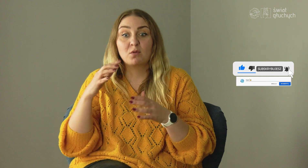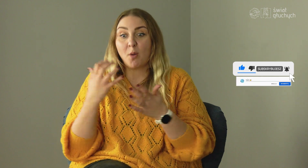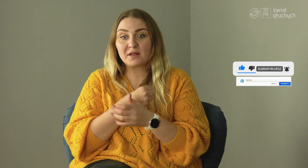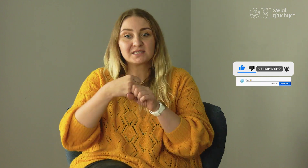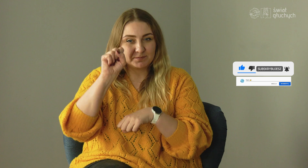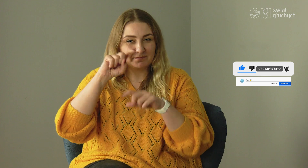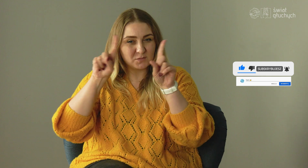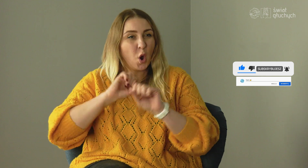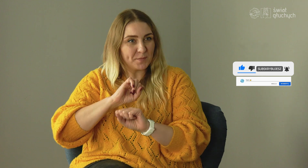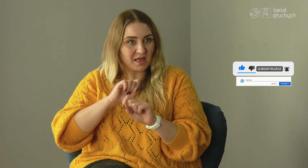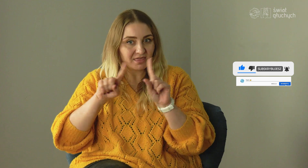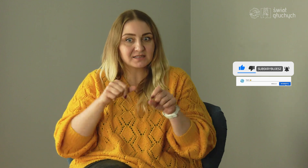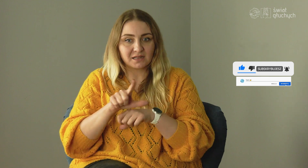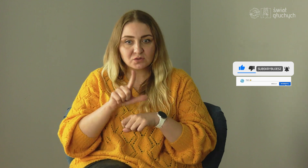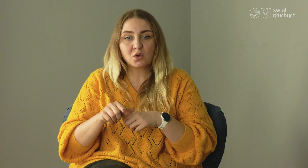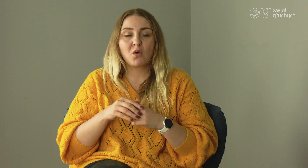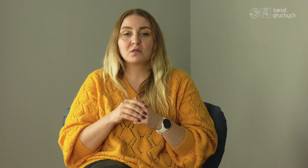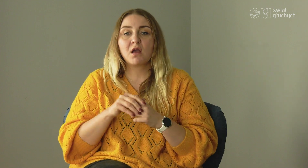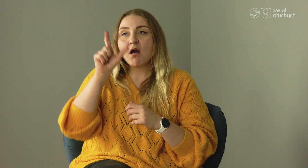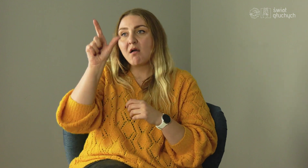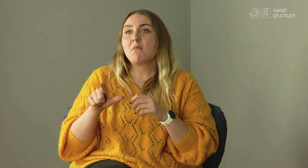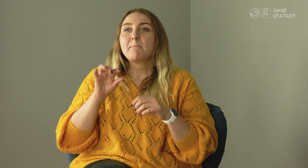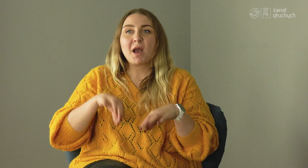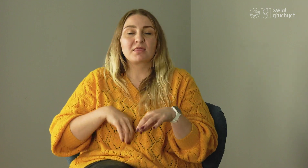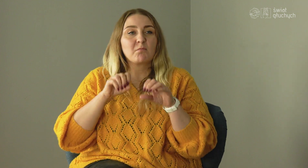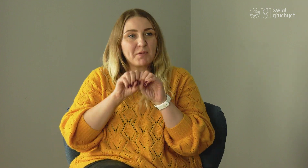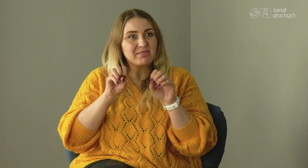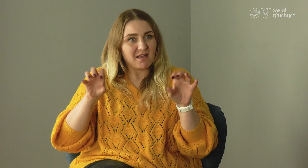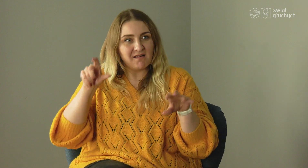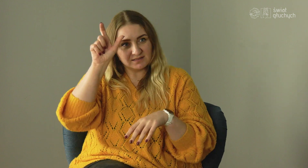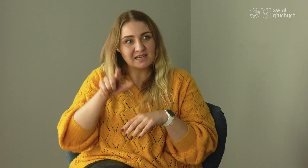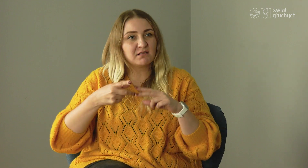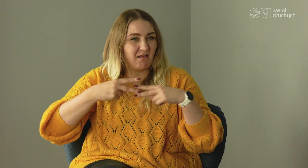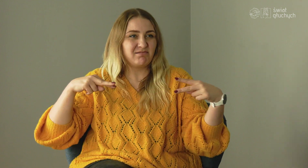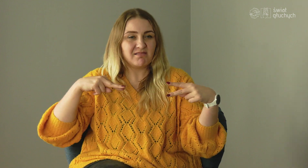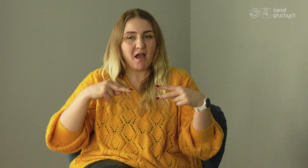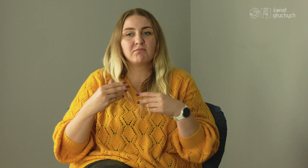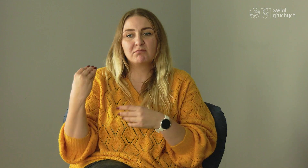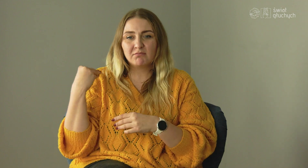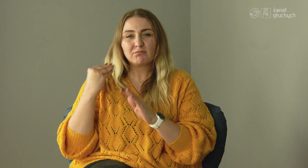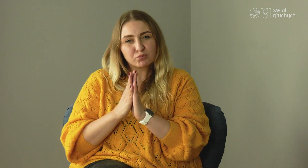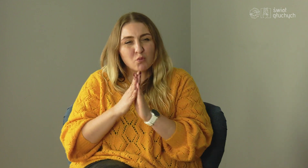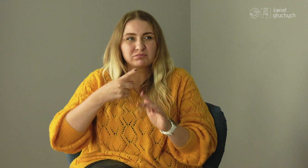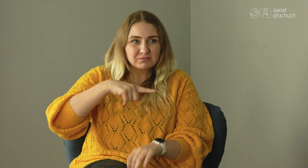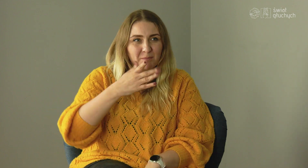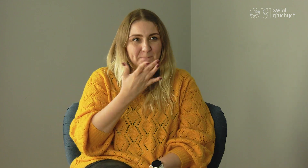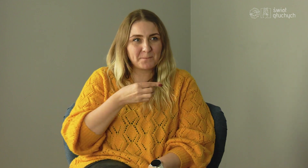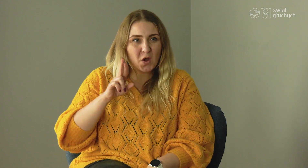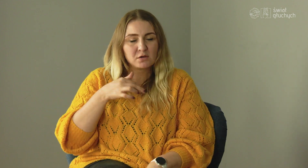But when I defended myself, Ms. Professor, Who taught a class on DNA, She said to think about studying for a master's degree.